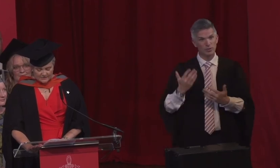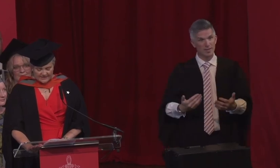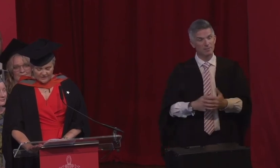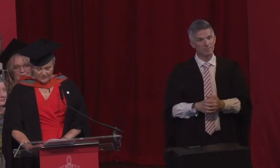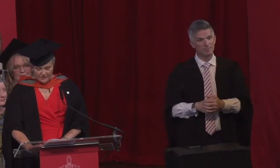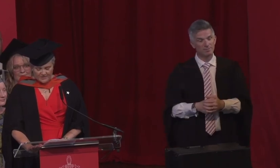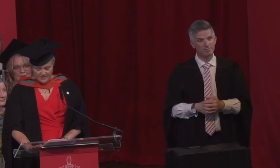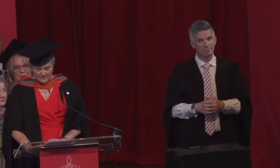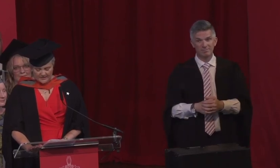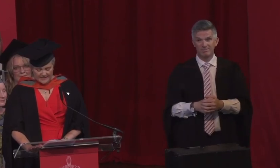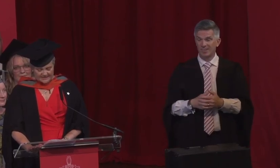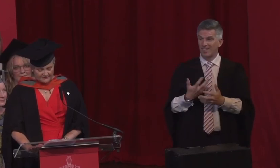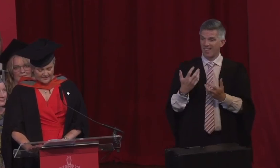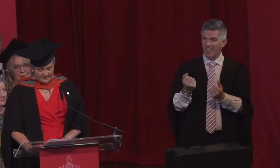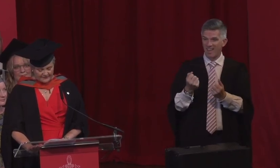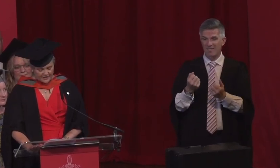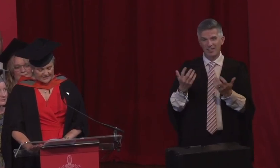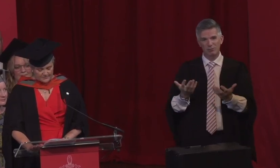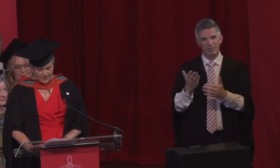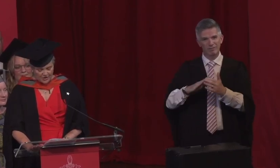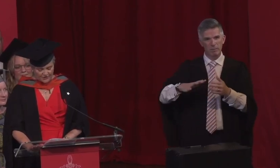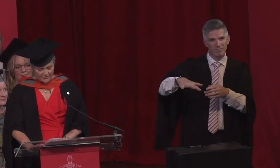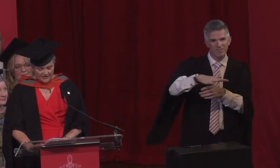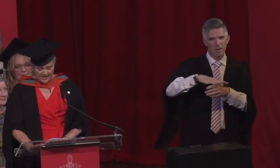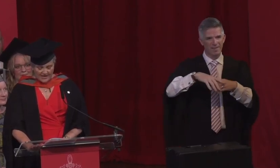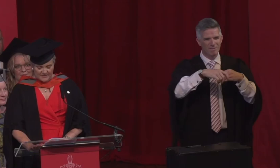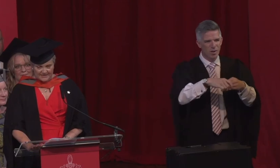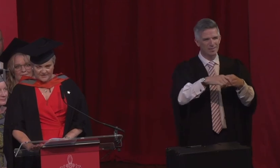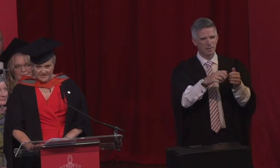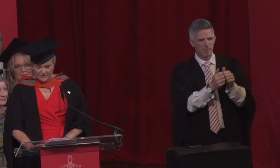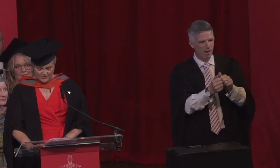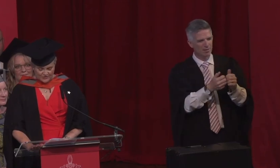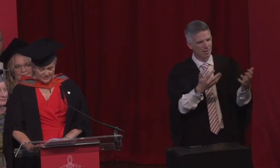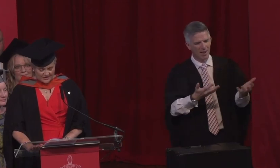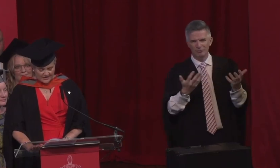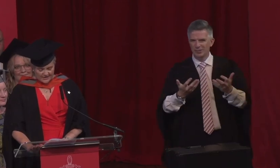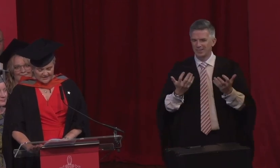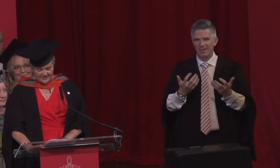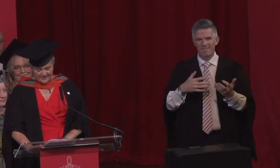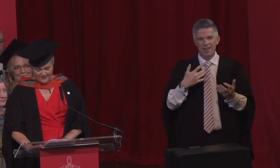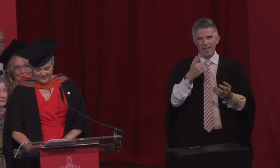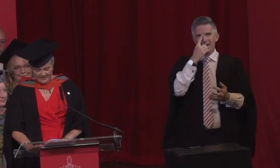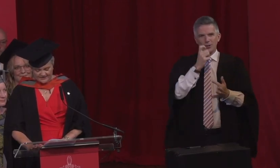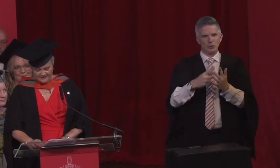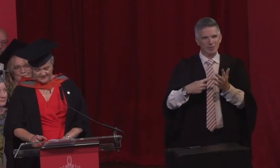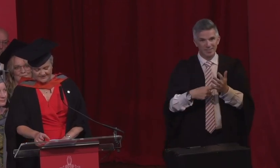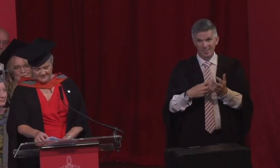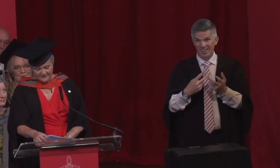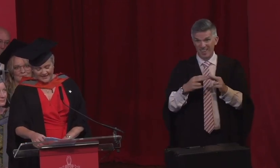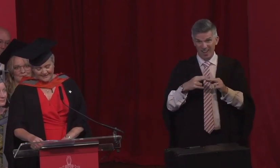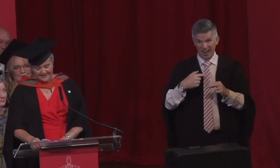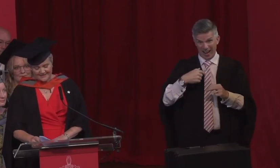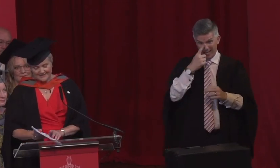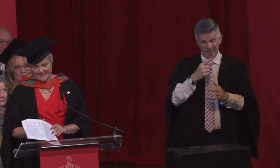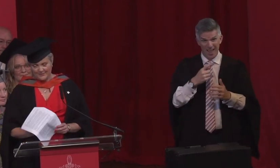encouragement of my amazing family, friends and partner I believed I could and if I can, anyone